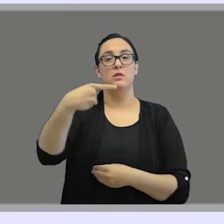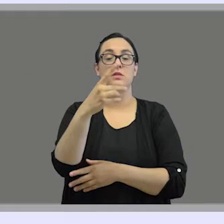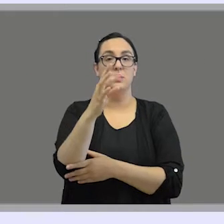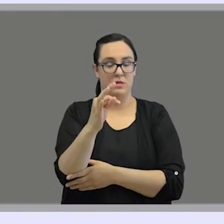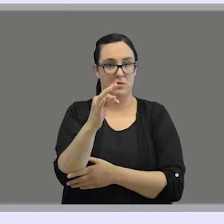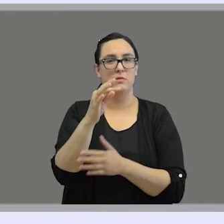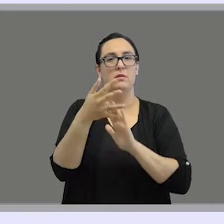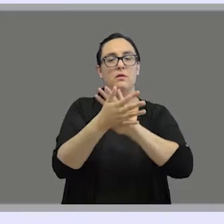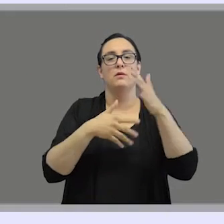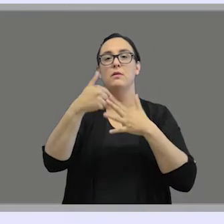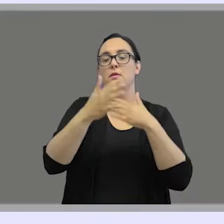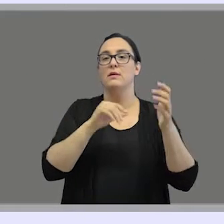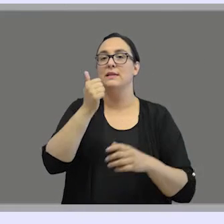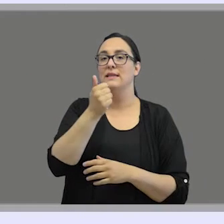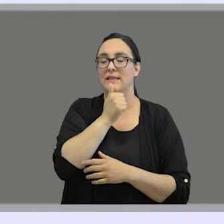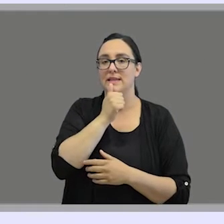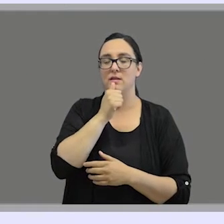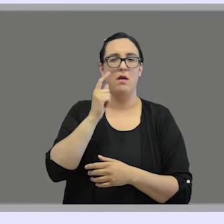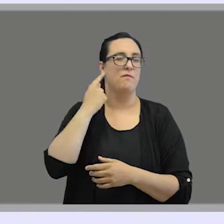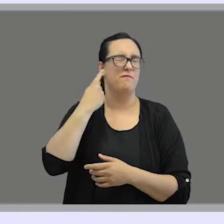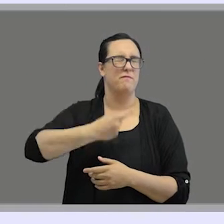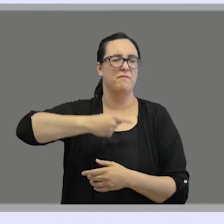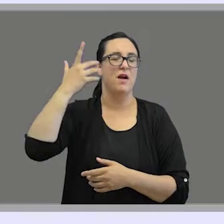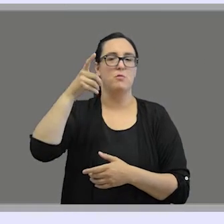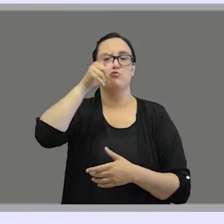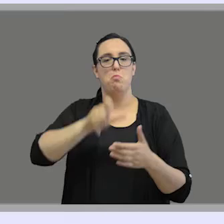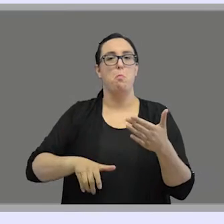that is signed by the famous deaf poet Wim Emmerik,